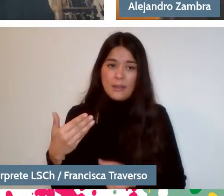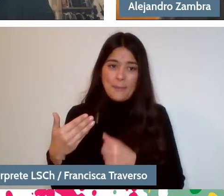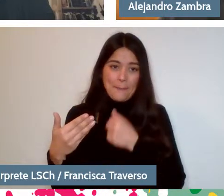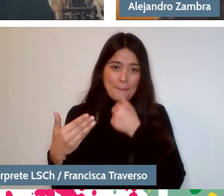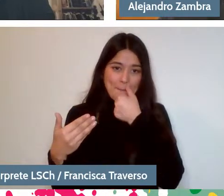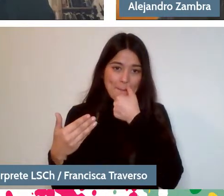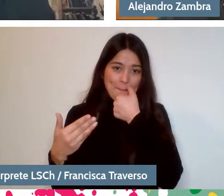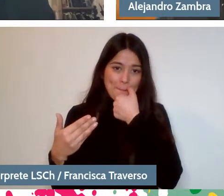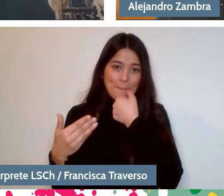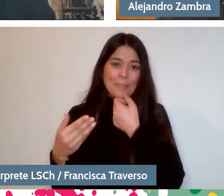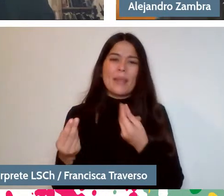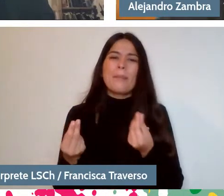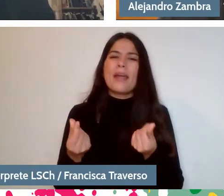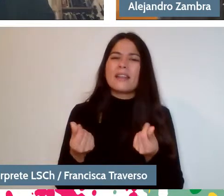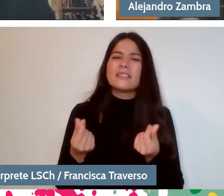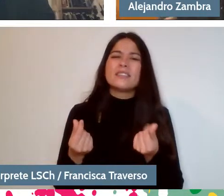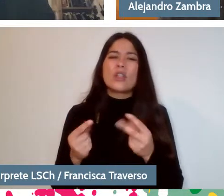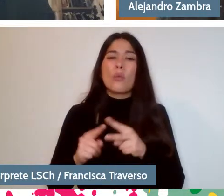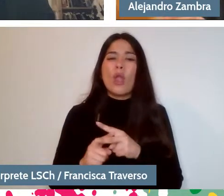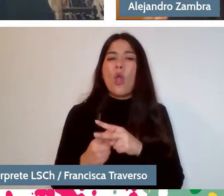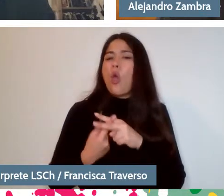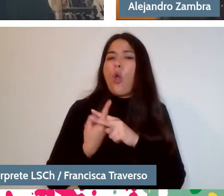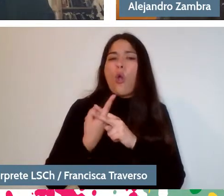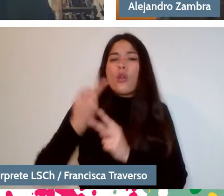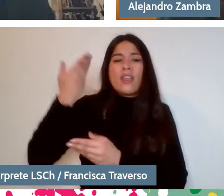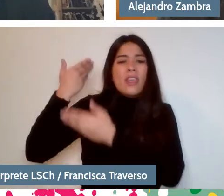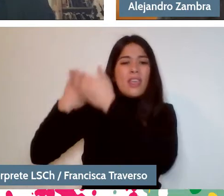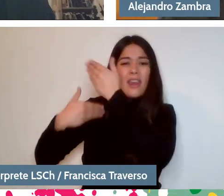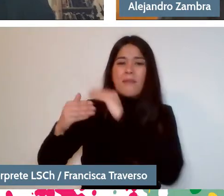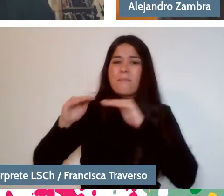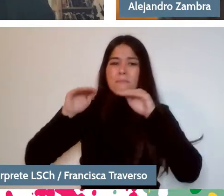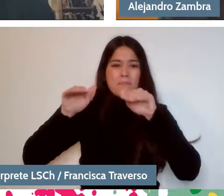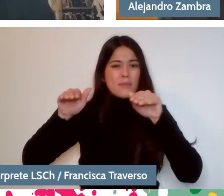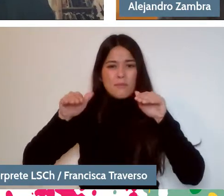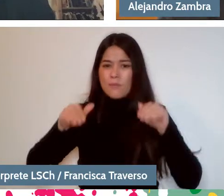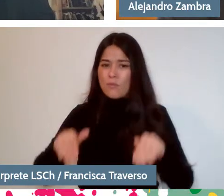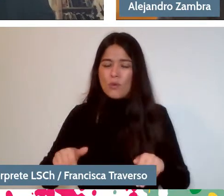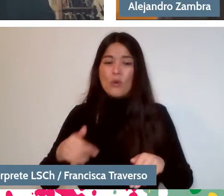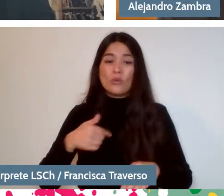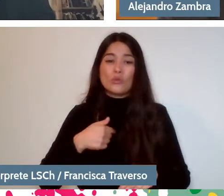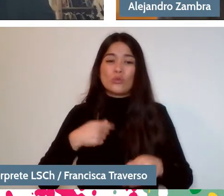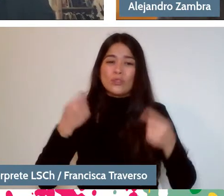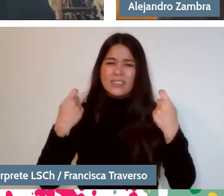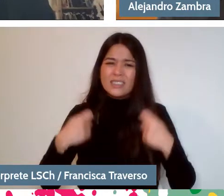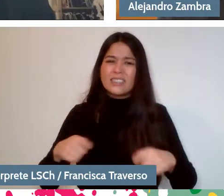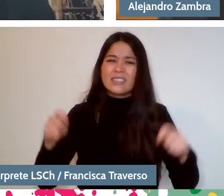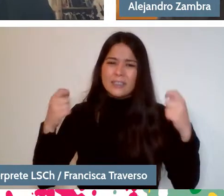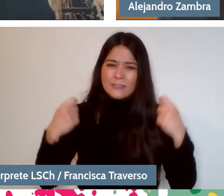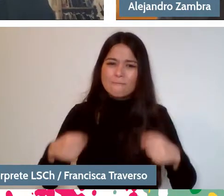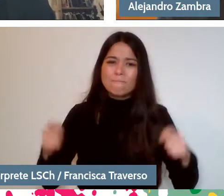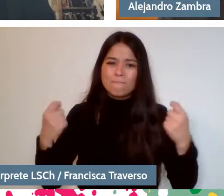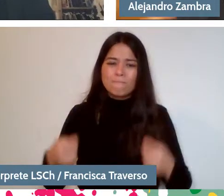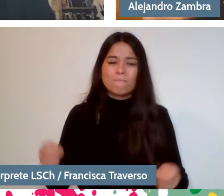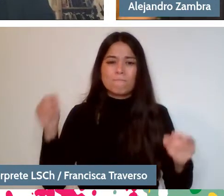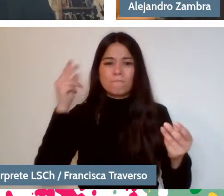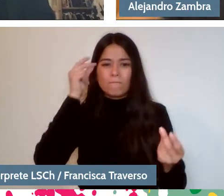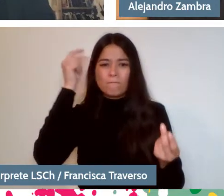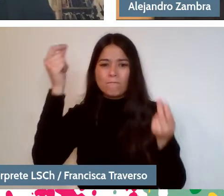because the origin is always the same. I always tried to write from an image